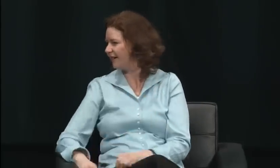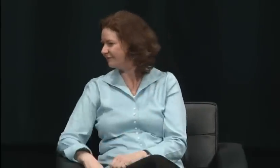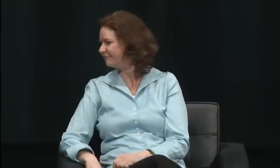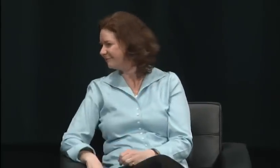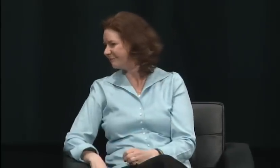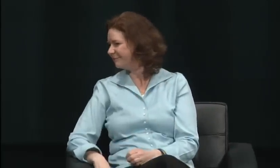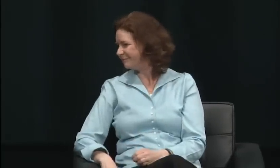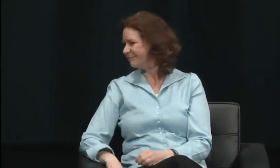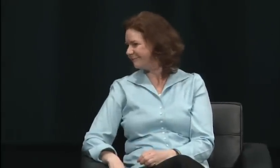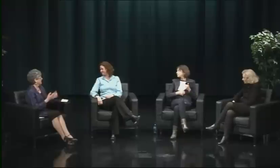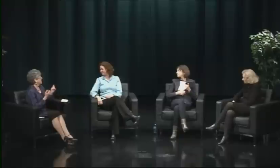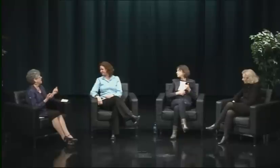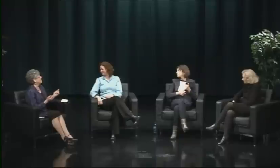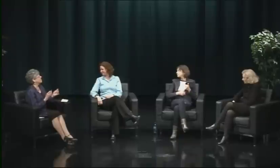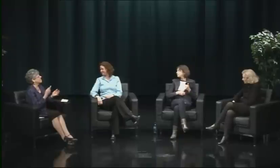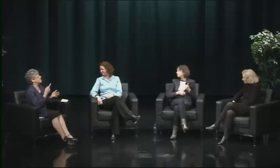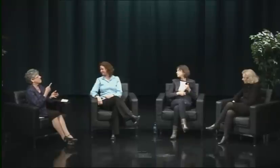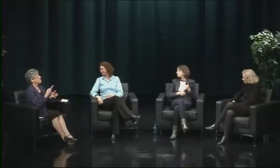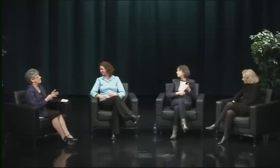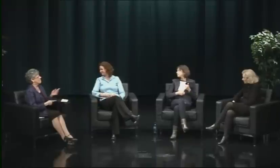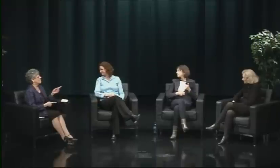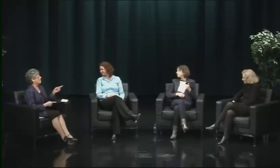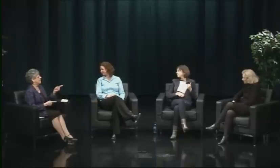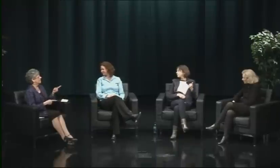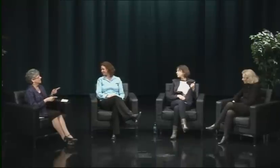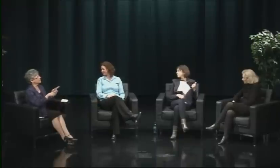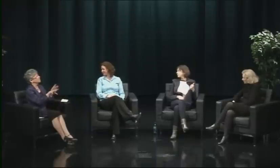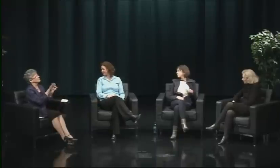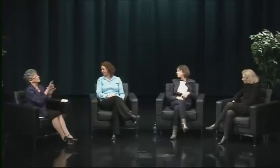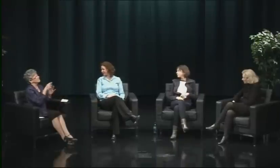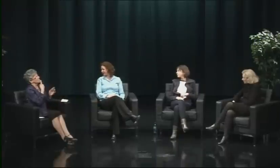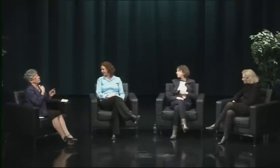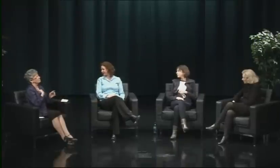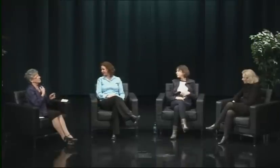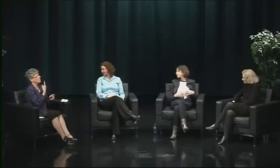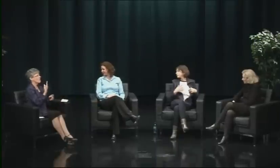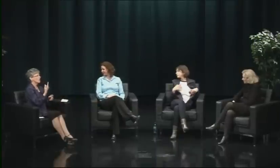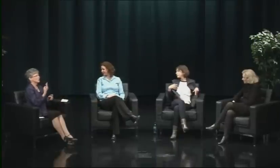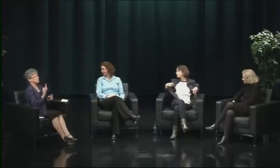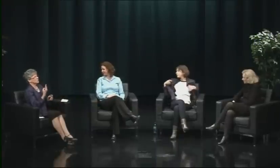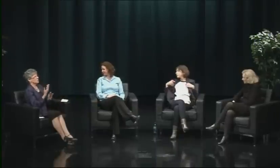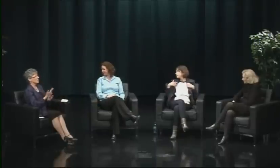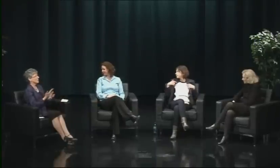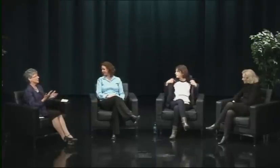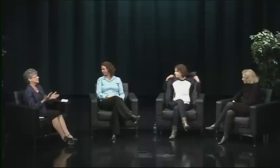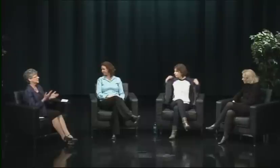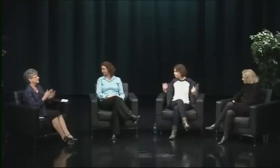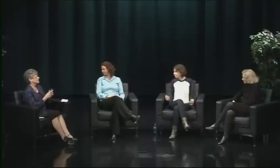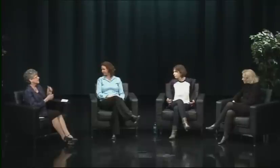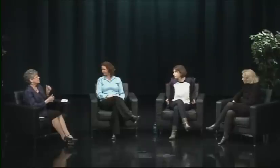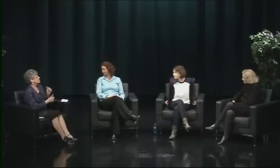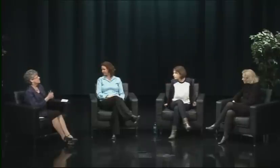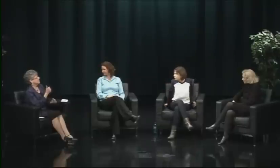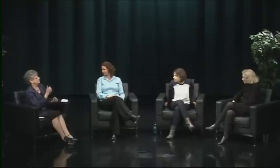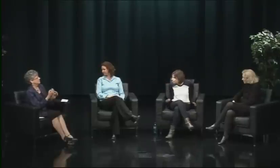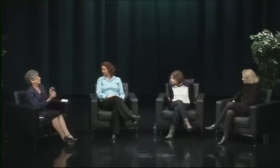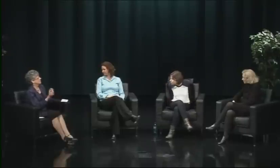and personalities, and my job was creating a rap sheet. Do you know what that is? I would -- every morning I would say, what is our message for today?